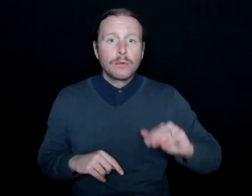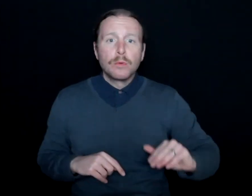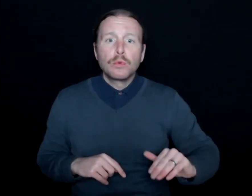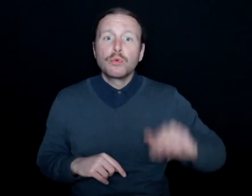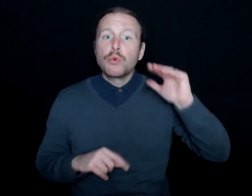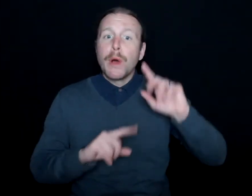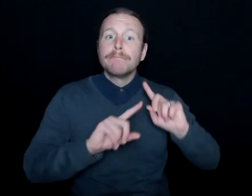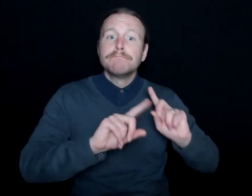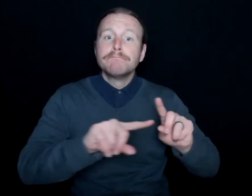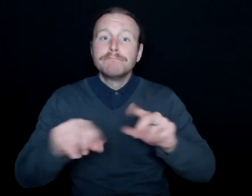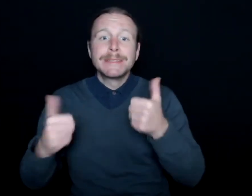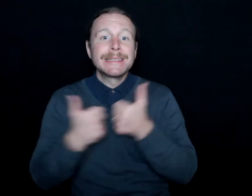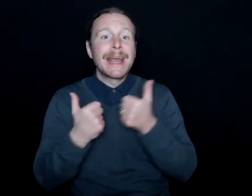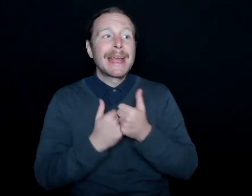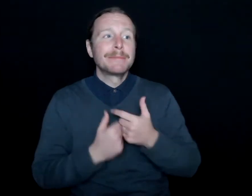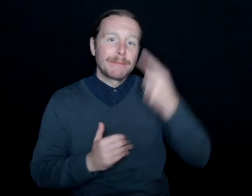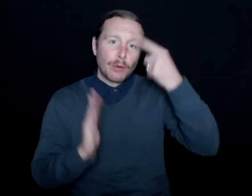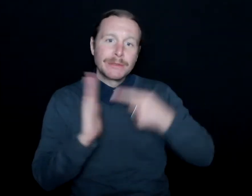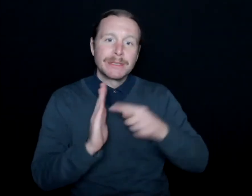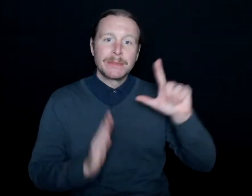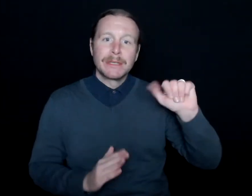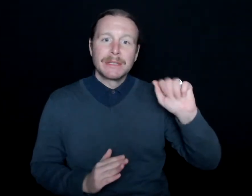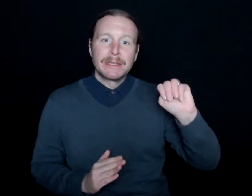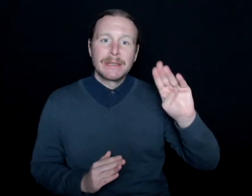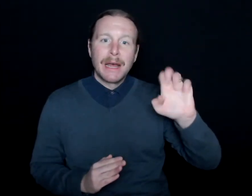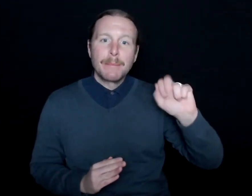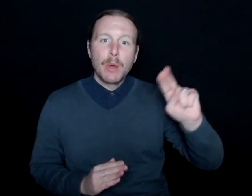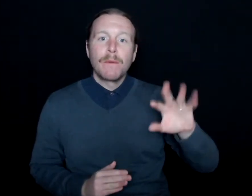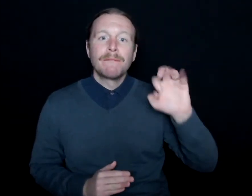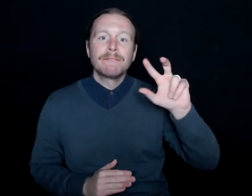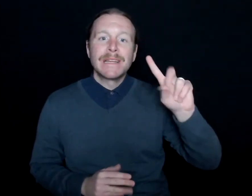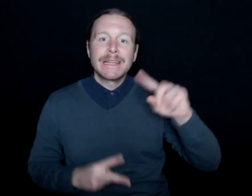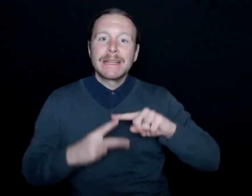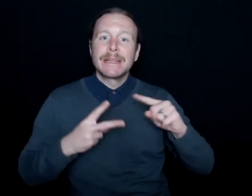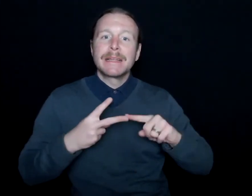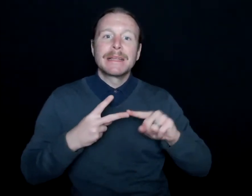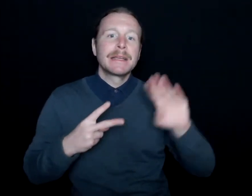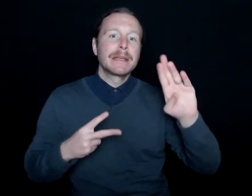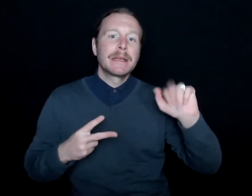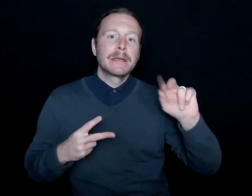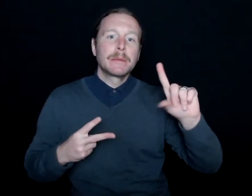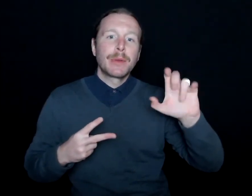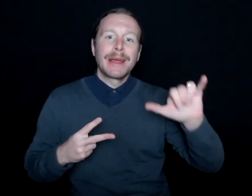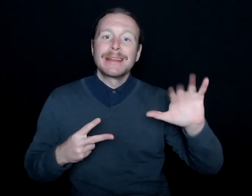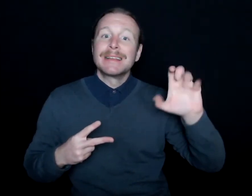games at Lambeau Field or Bradley Center for the Milwaukee Bucks-- now it's Fiserv Forum--